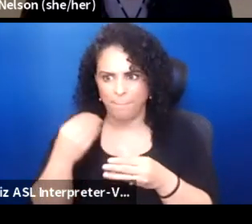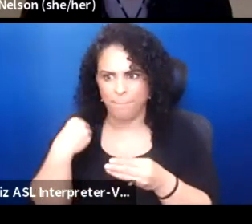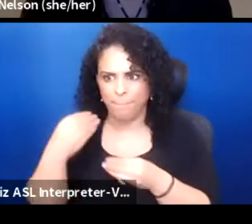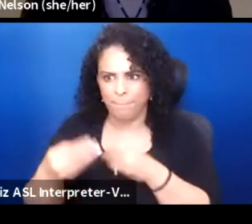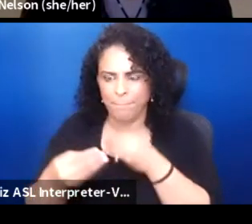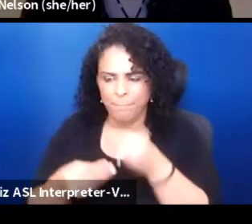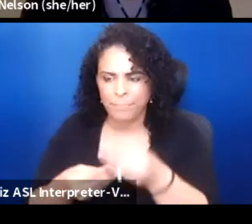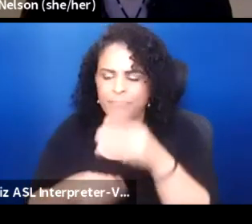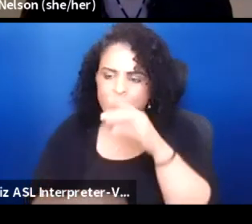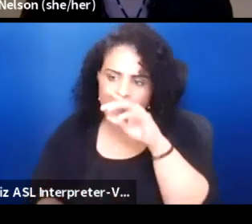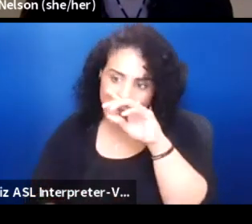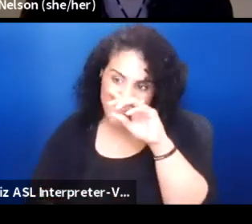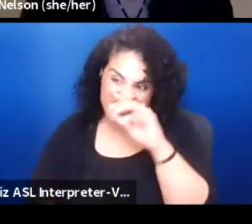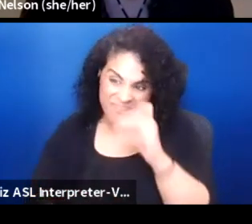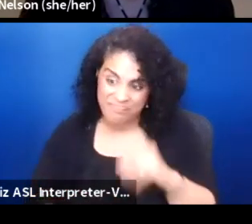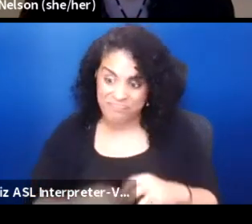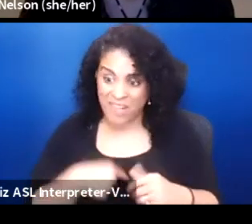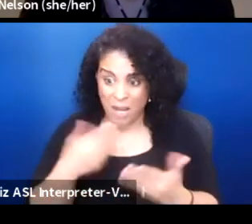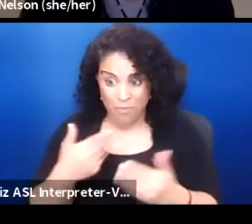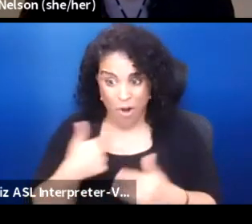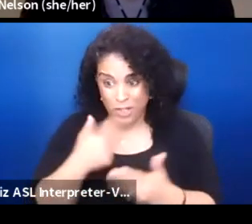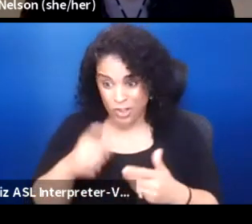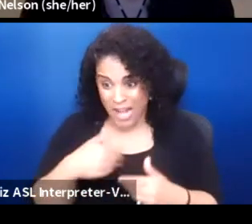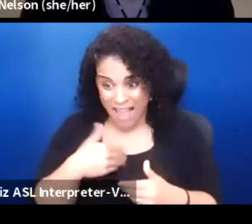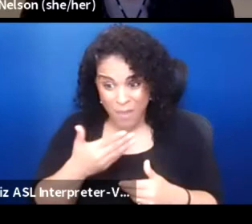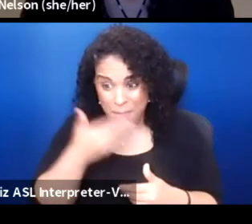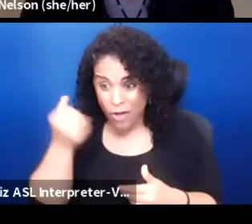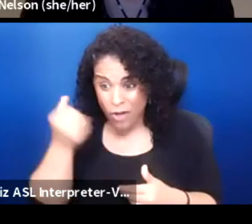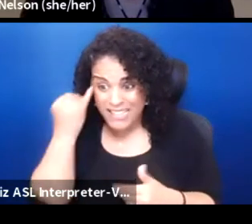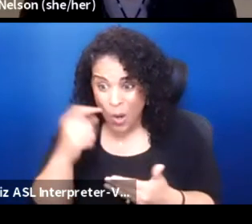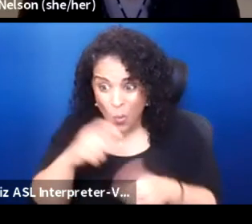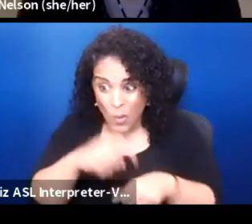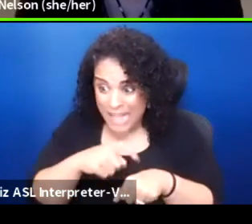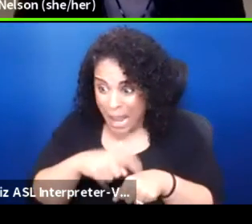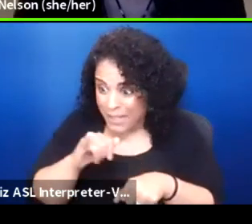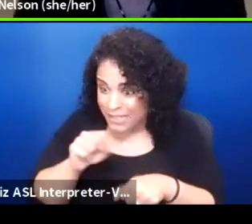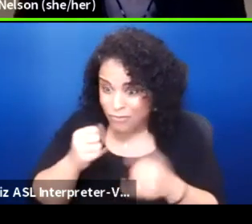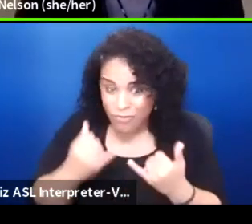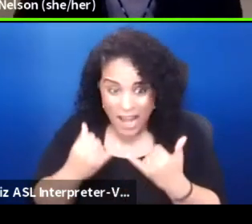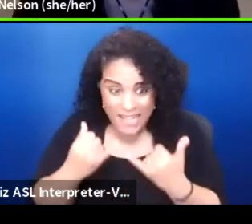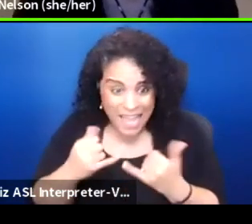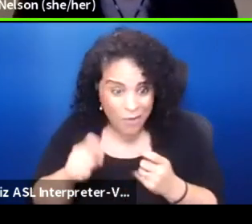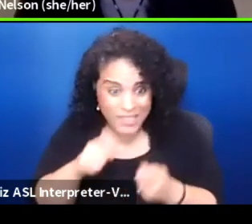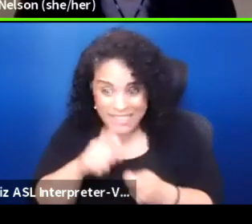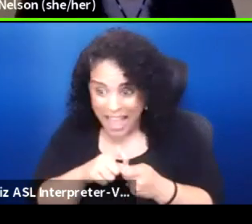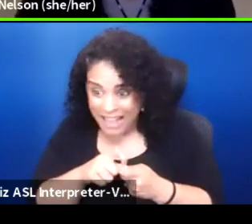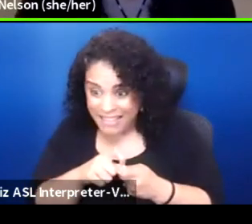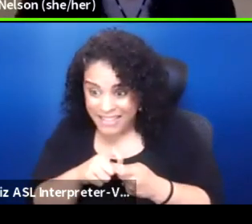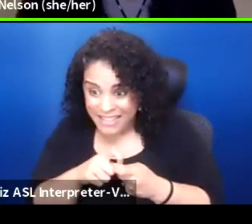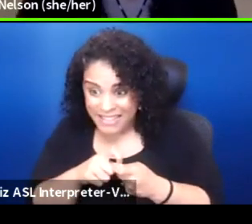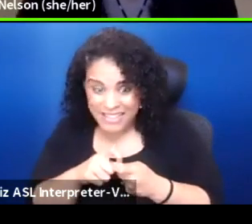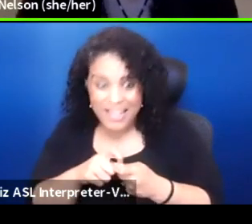I should probably have a better idea of what time it is exactly here. We're all good.